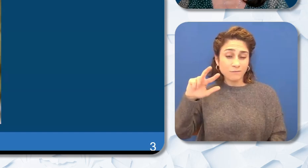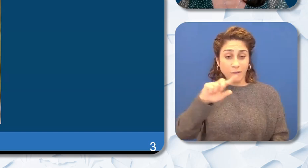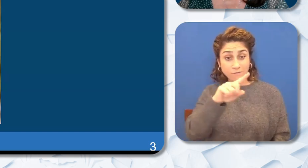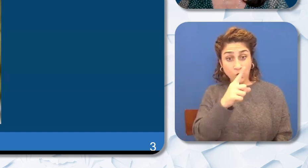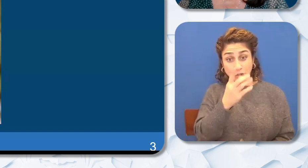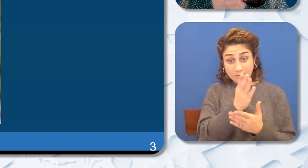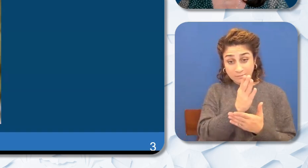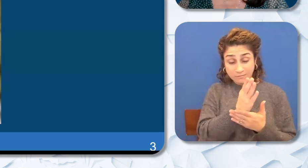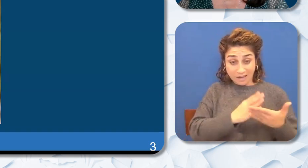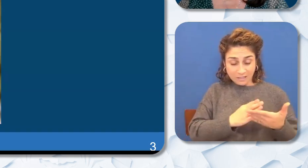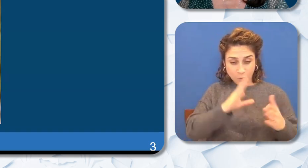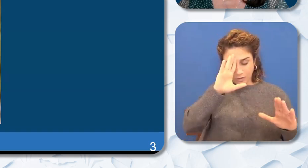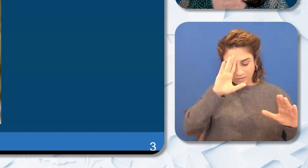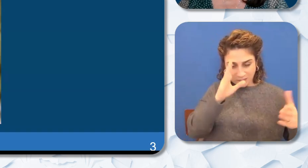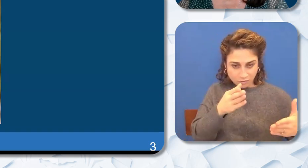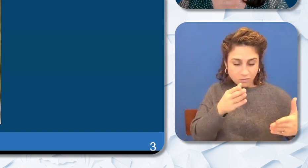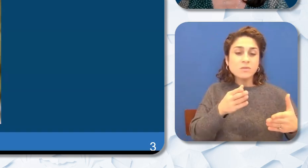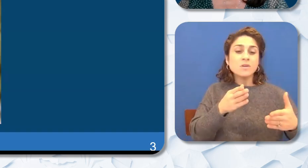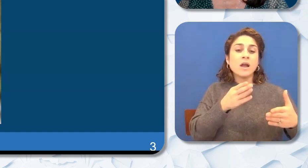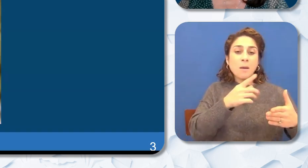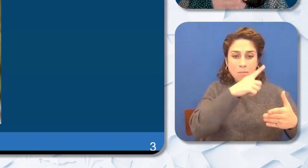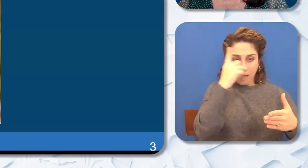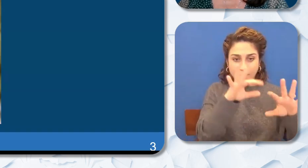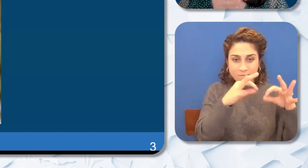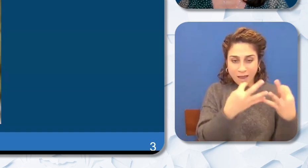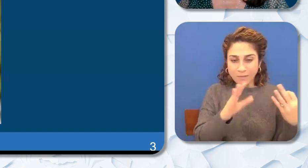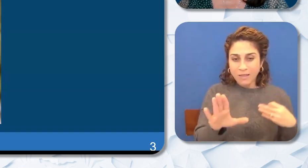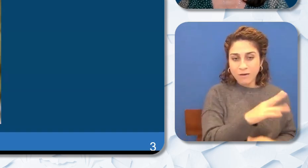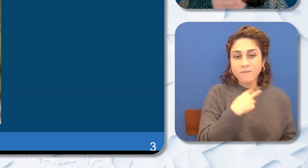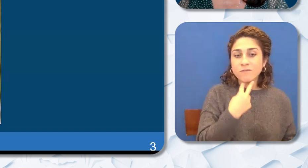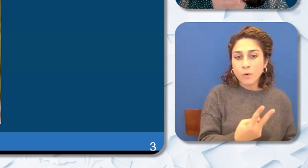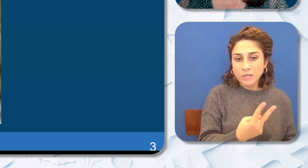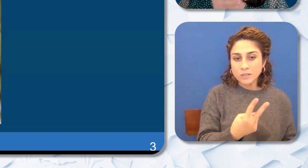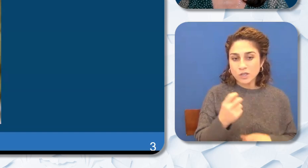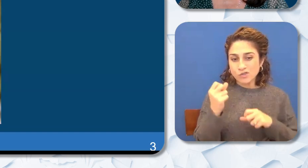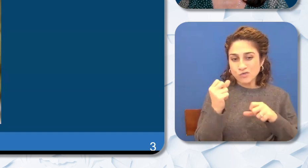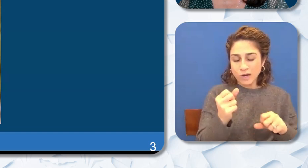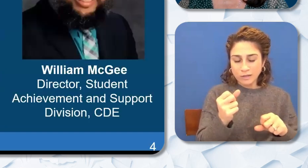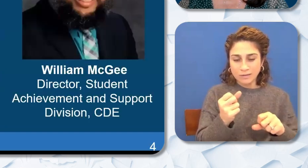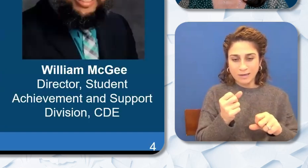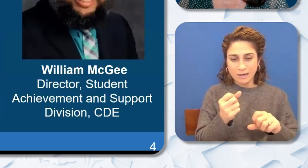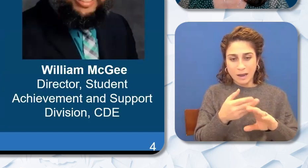centering and cultivating Black families voices to strengthen preschool through third grade alignment